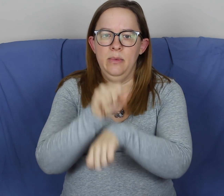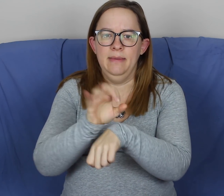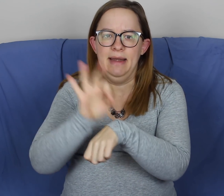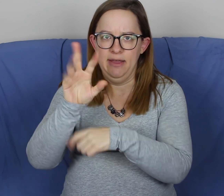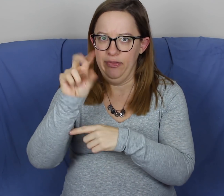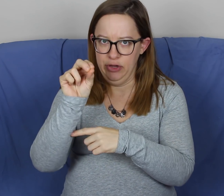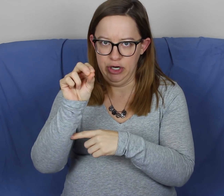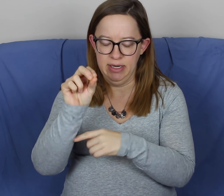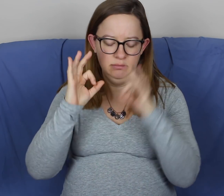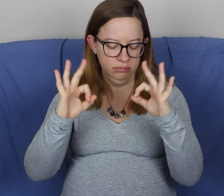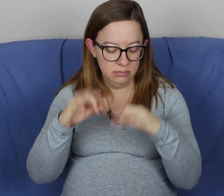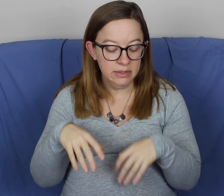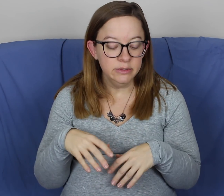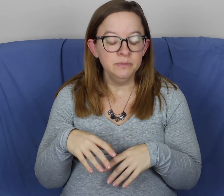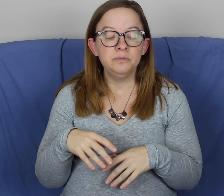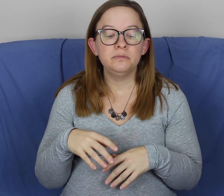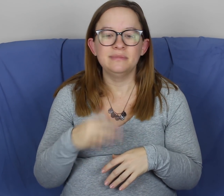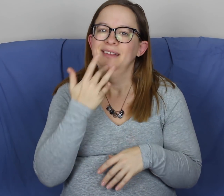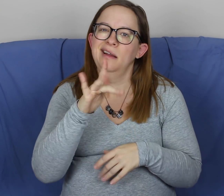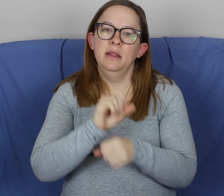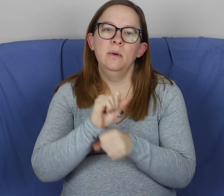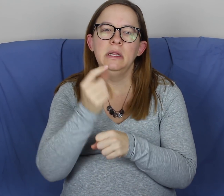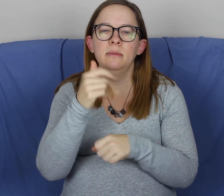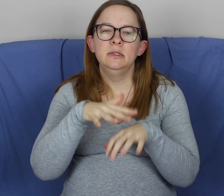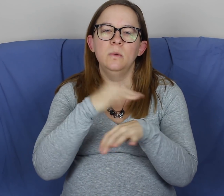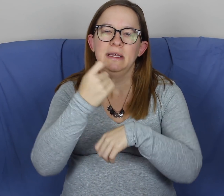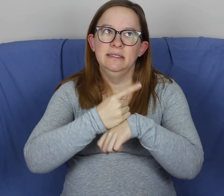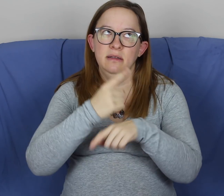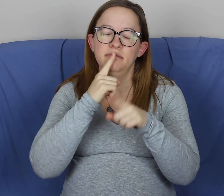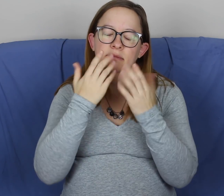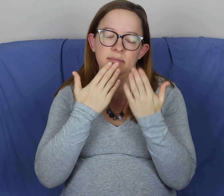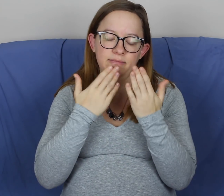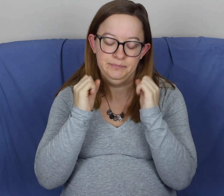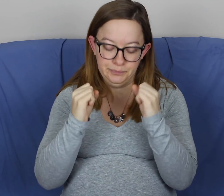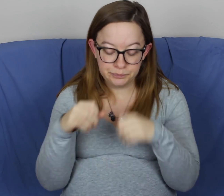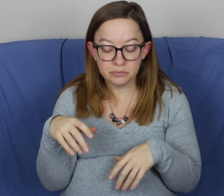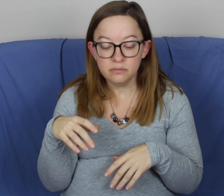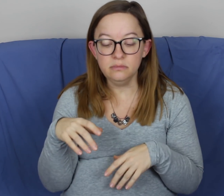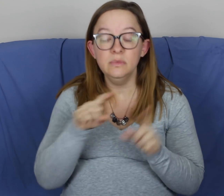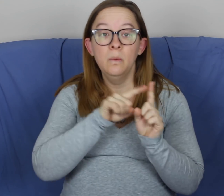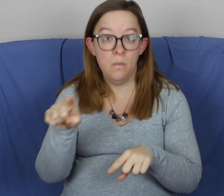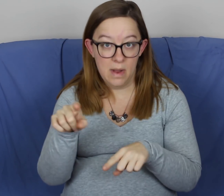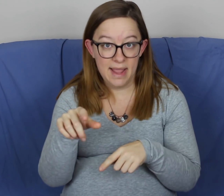Got an appointment for 9:30a. Awesome! Luckily work was slow that day, thankfully.